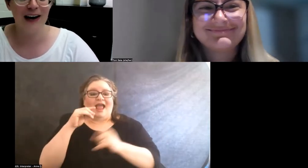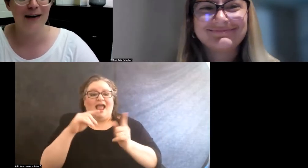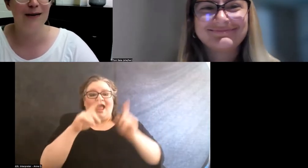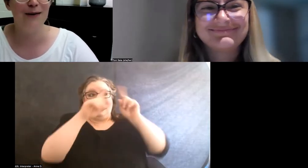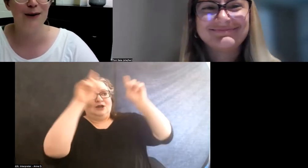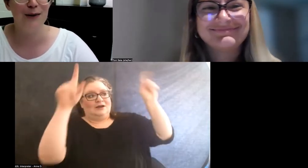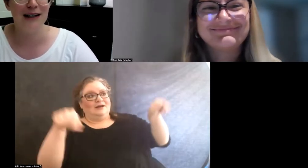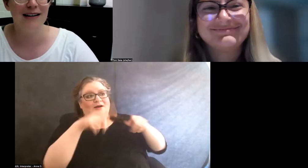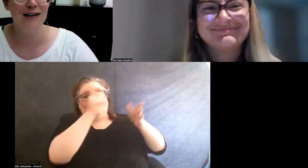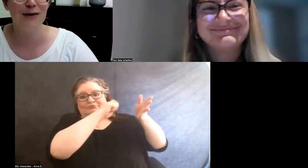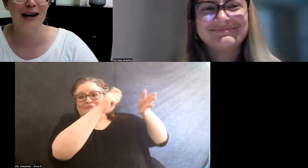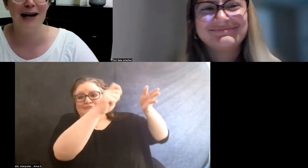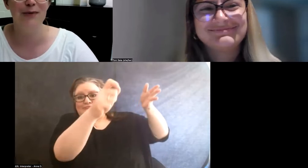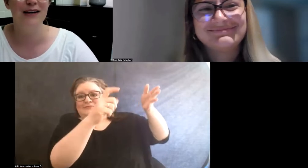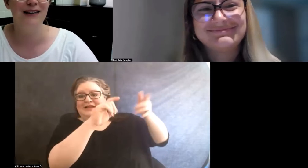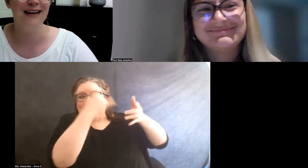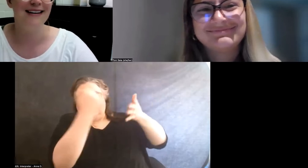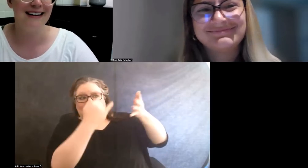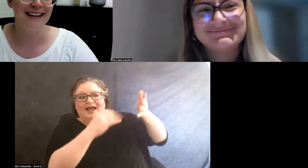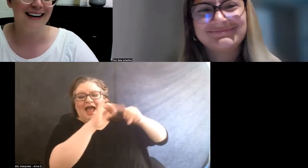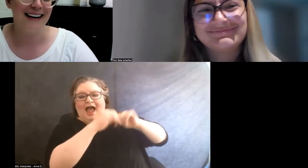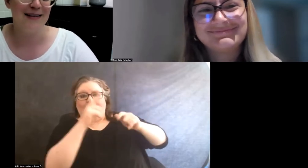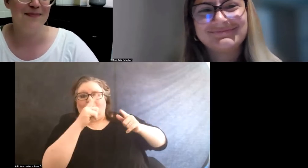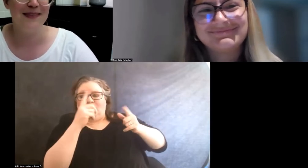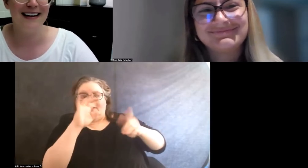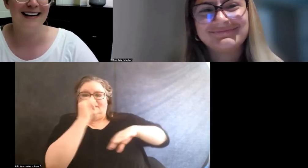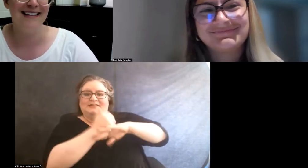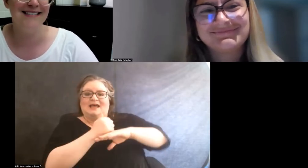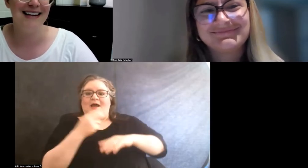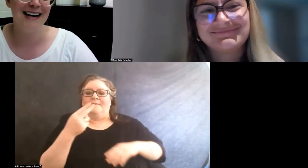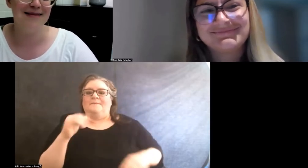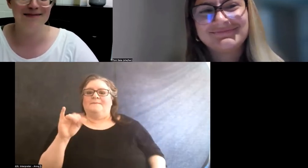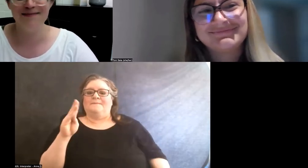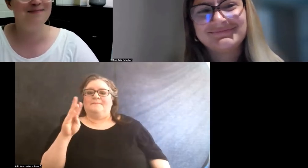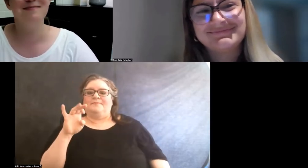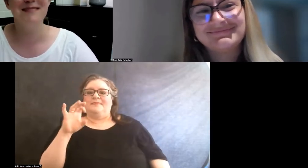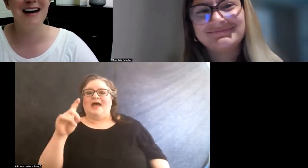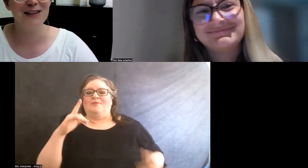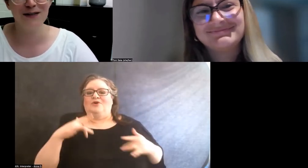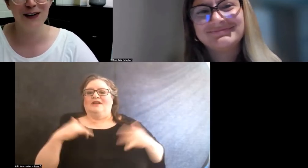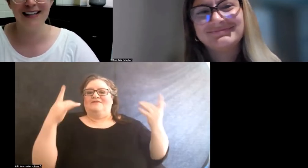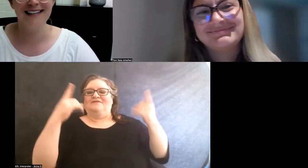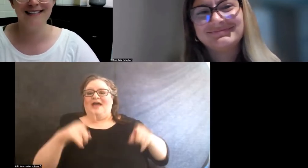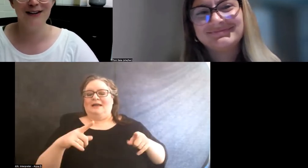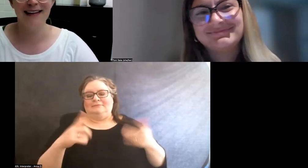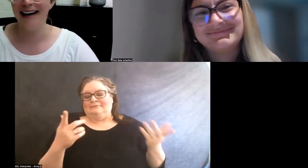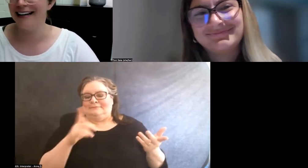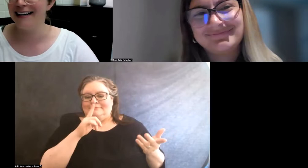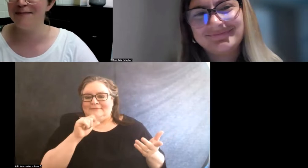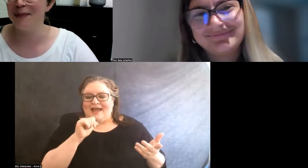of how would we do a hybrid event and I haven't fully tried that yet.